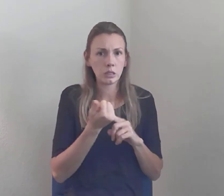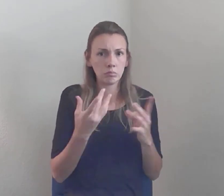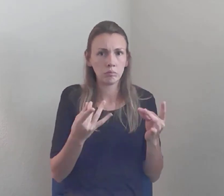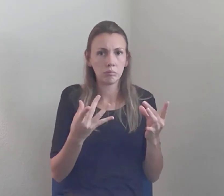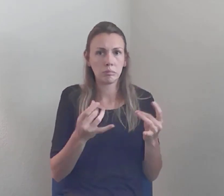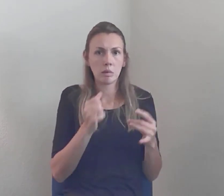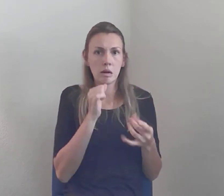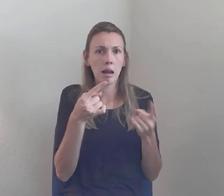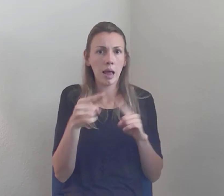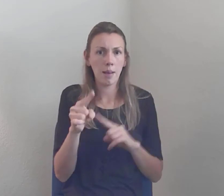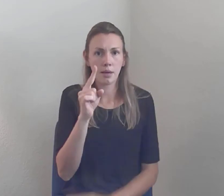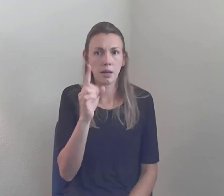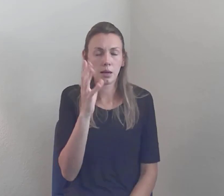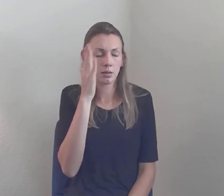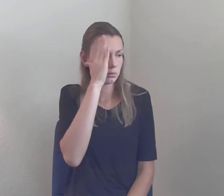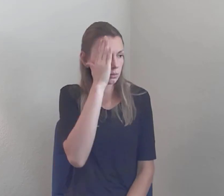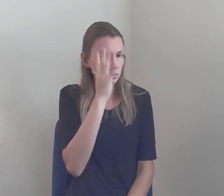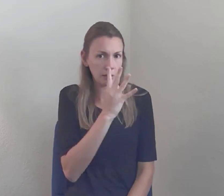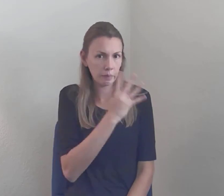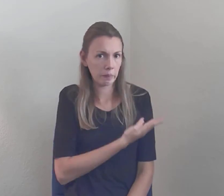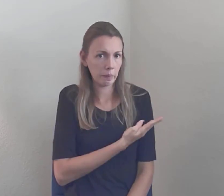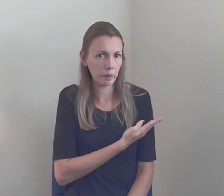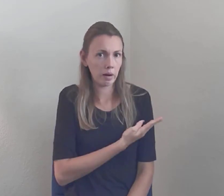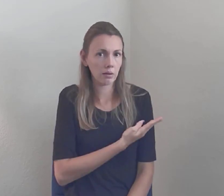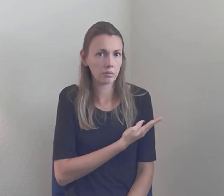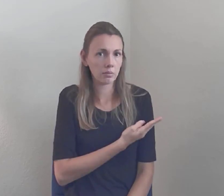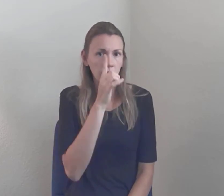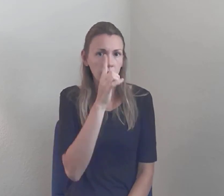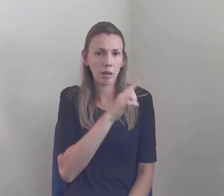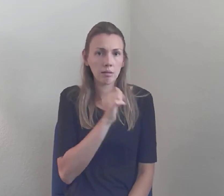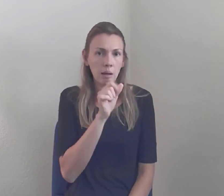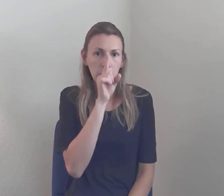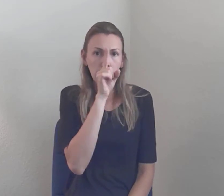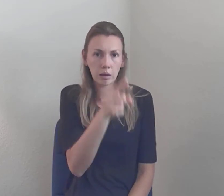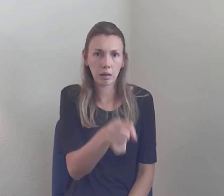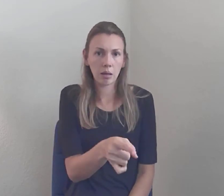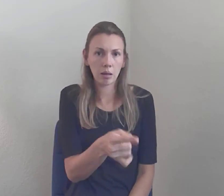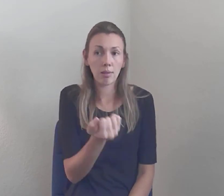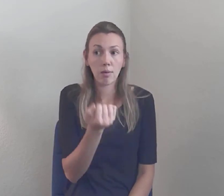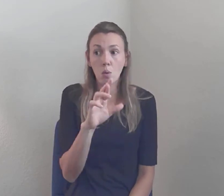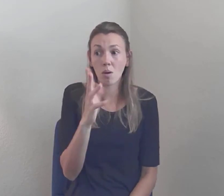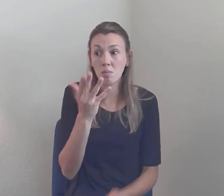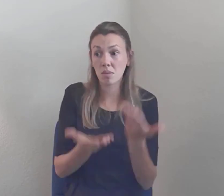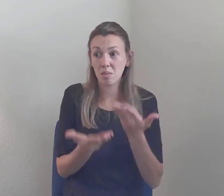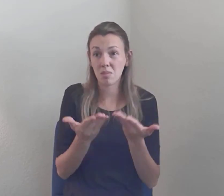can do about it, you might even wanna pretend that you haven't done anything about it already...